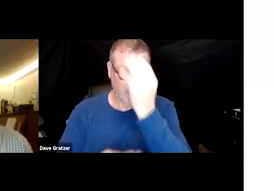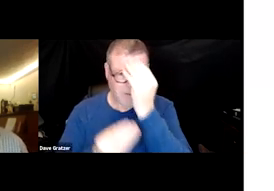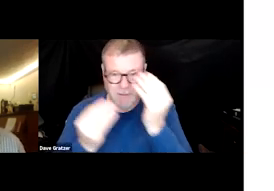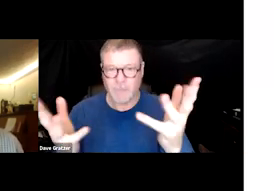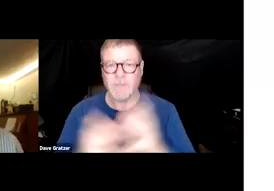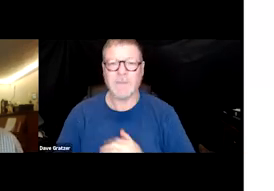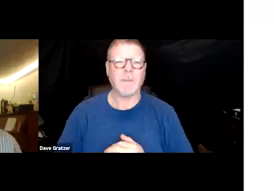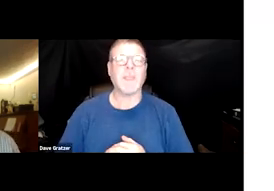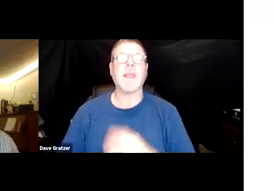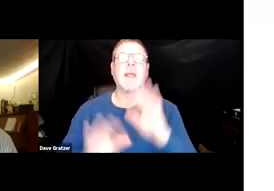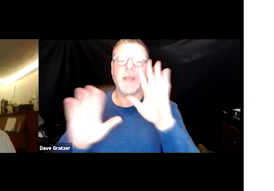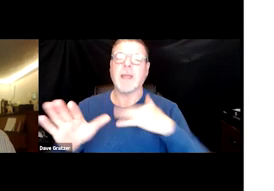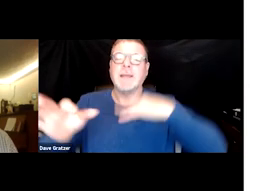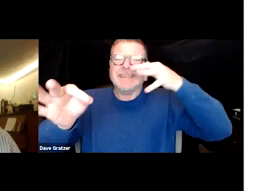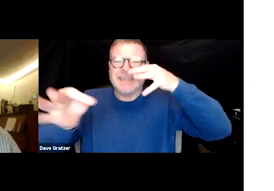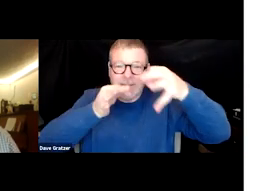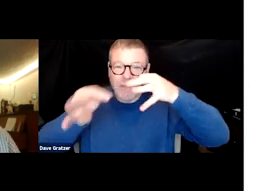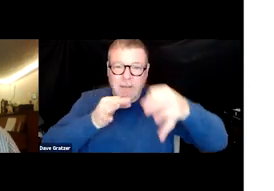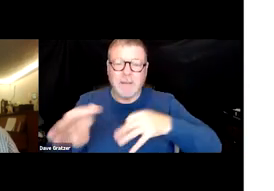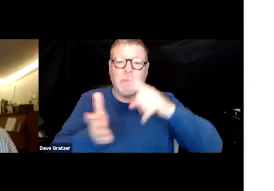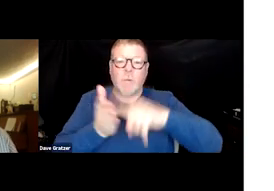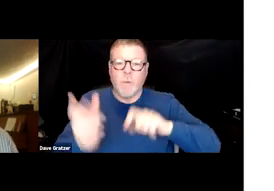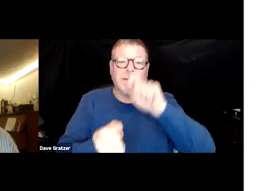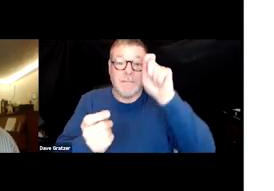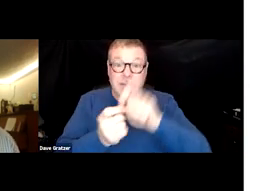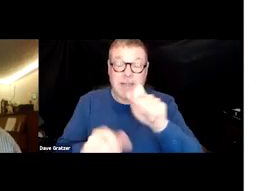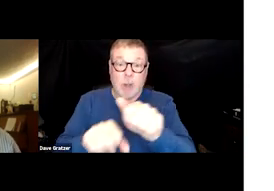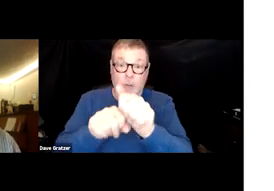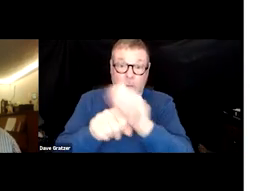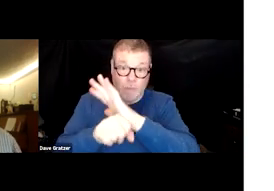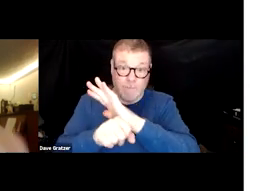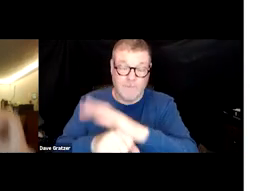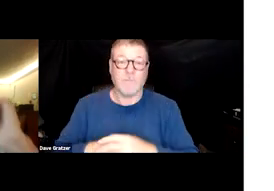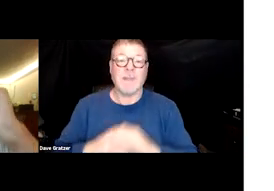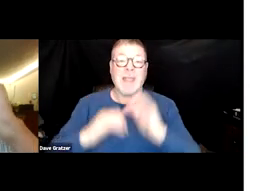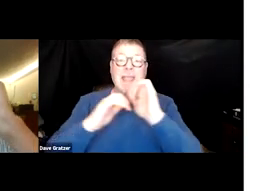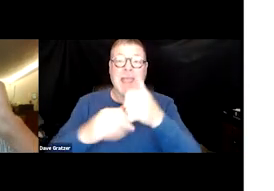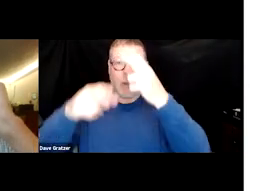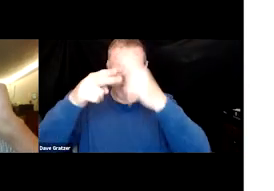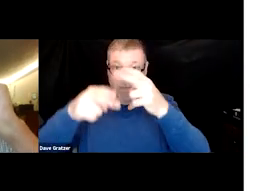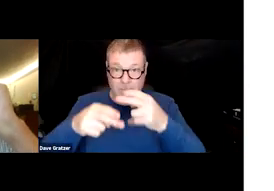is explain to you what exactly COVID is, how it was named and you know,